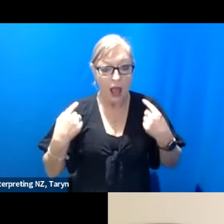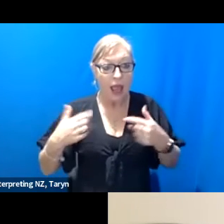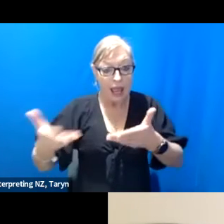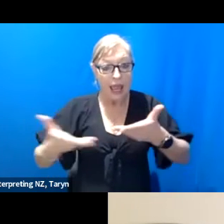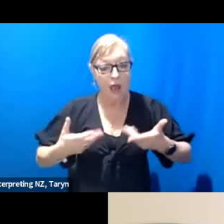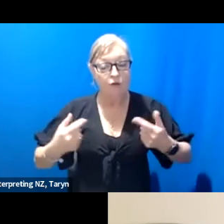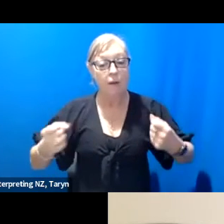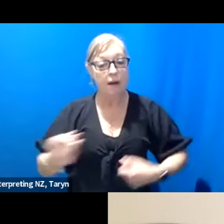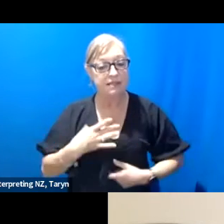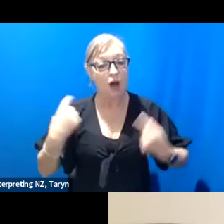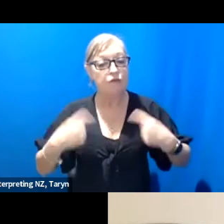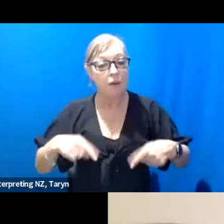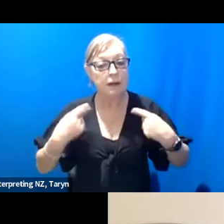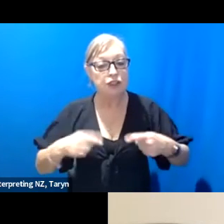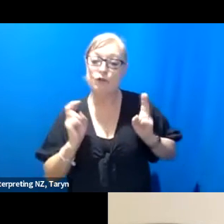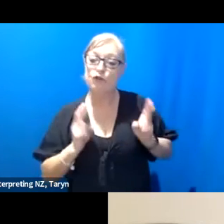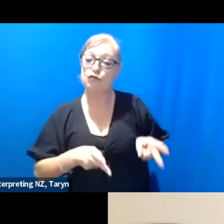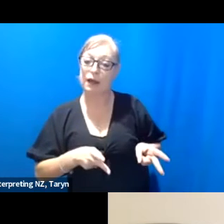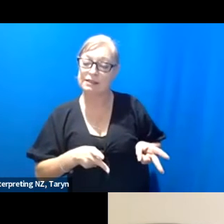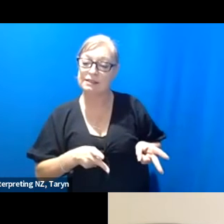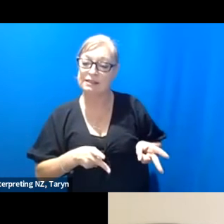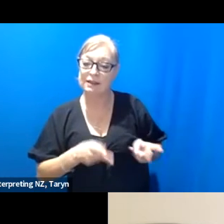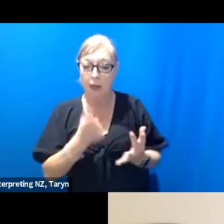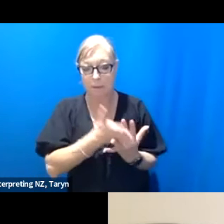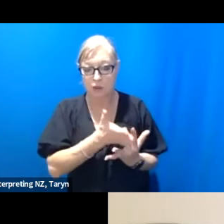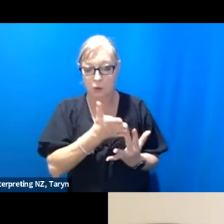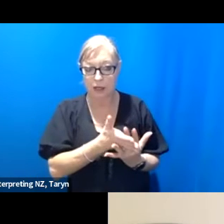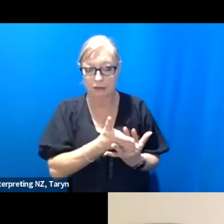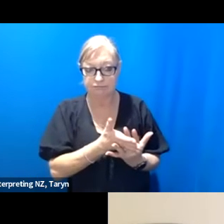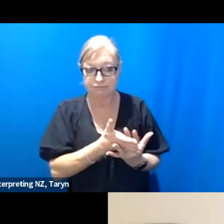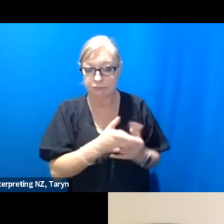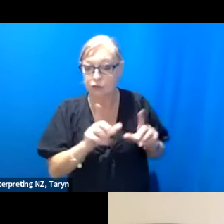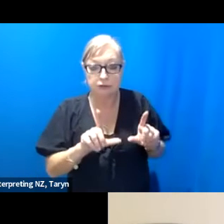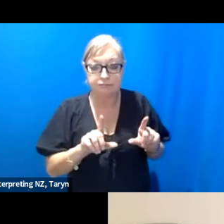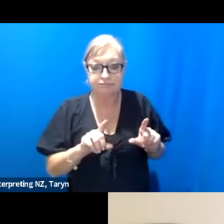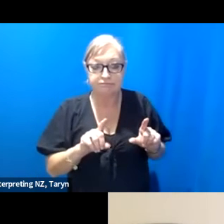to let the fields be fallow for a little bit, actually. Yeah that's been really helpful.